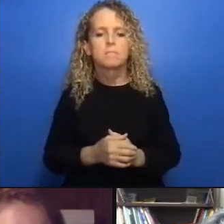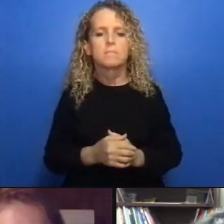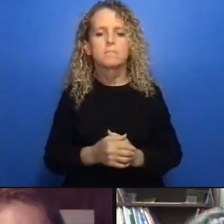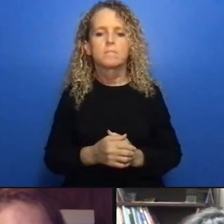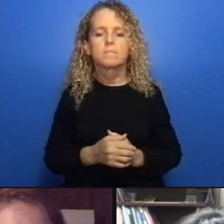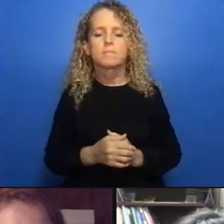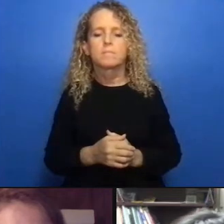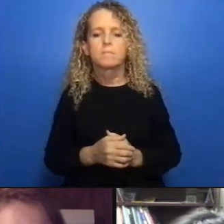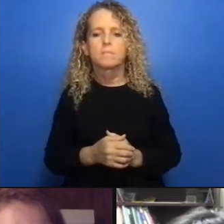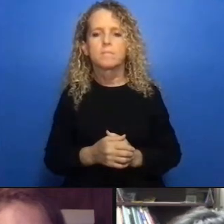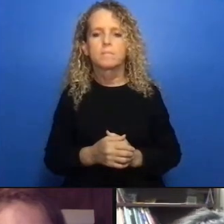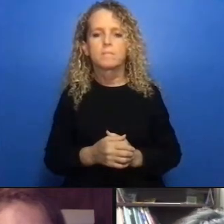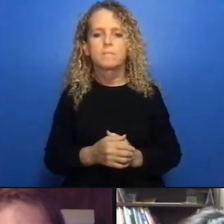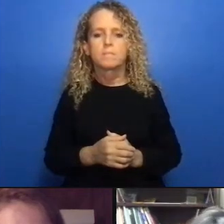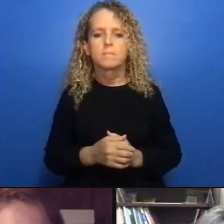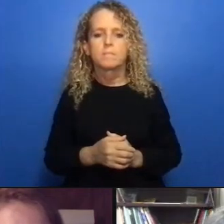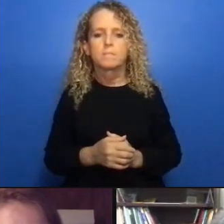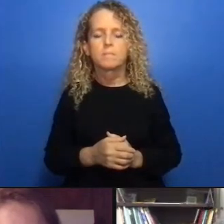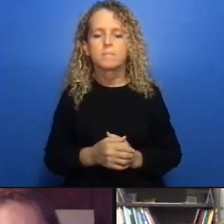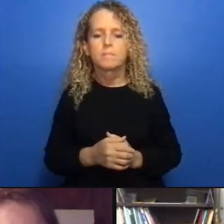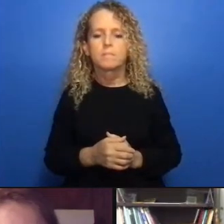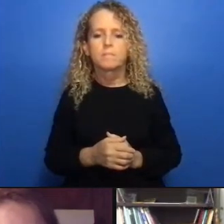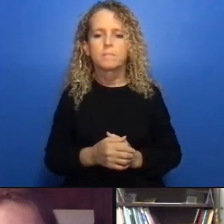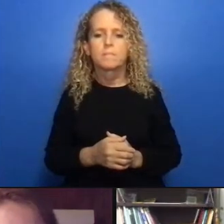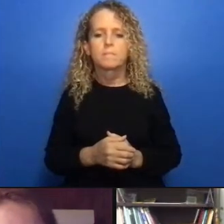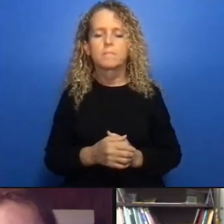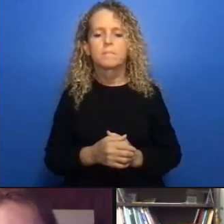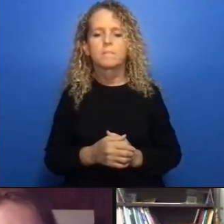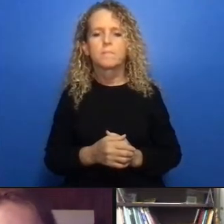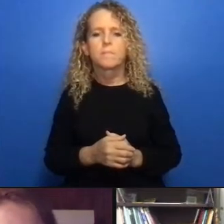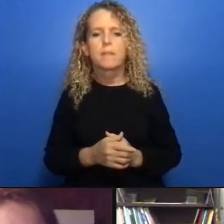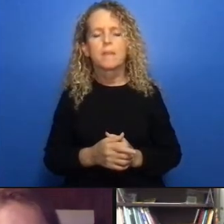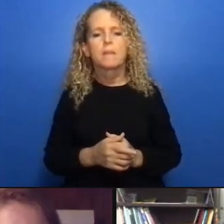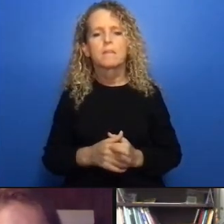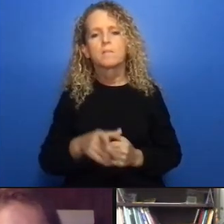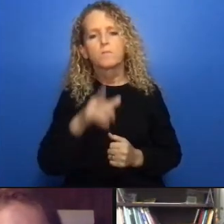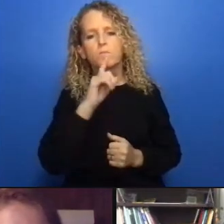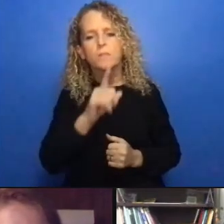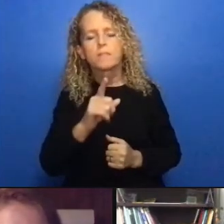pandemic to be one of those factors so that was a good thing now it's unfortunate that they had to